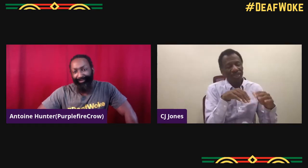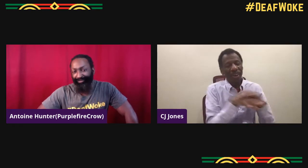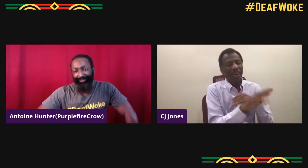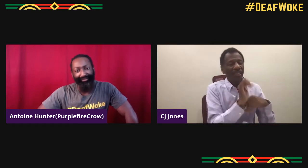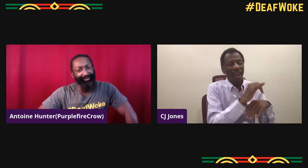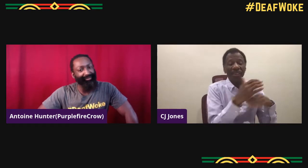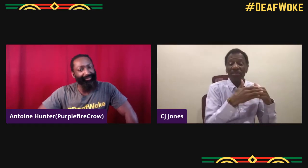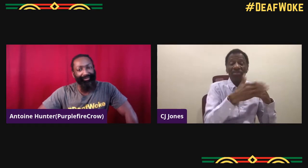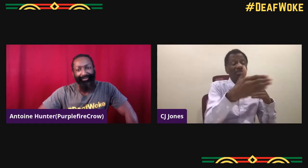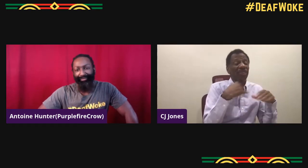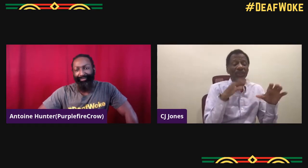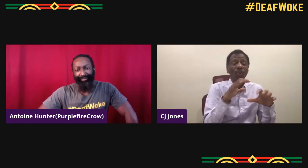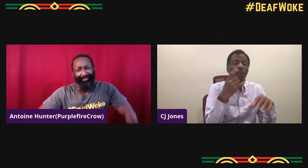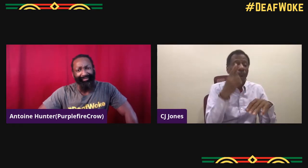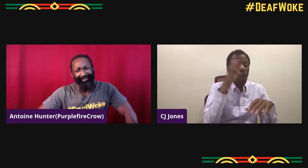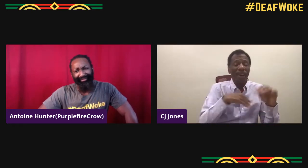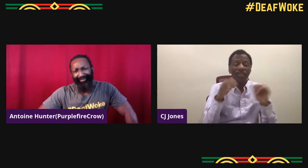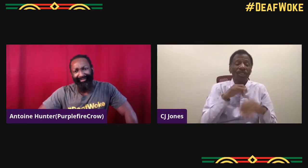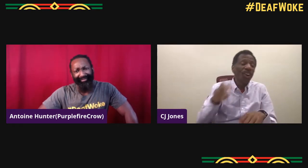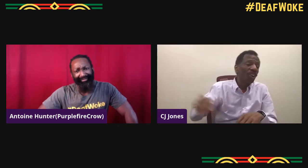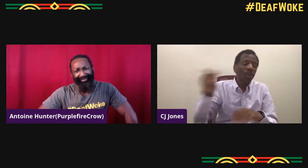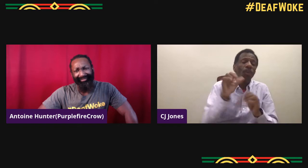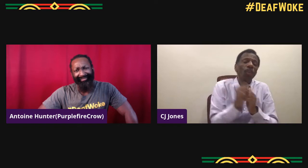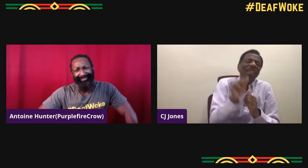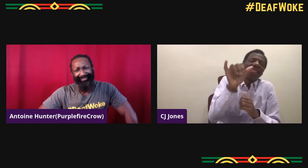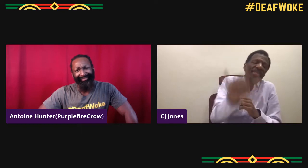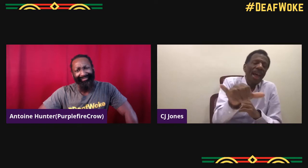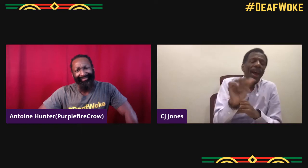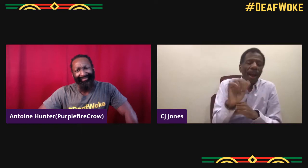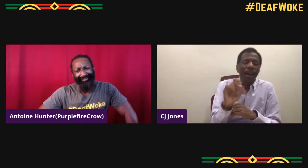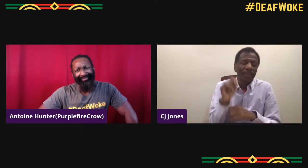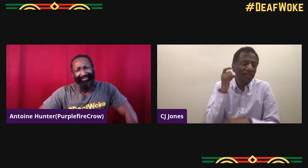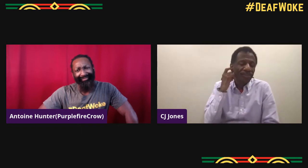and so he helped me get that appearance.